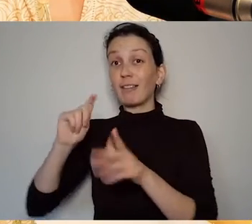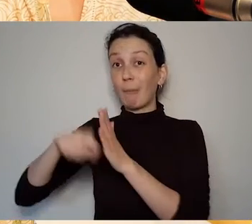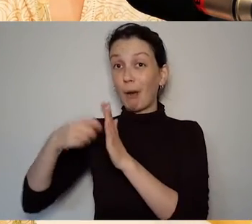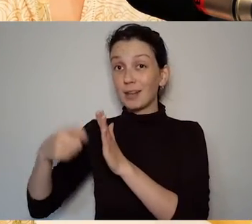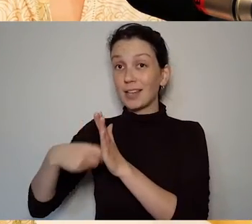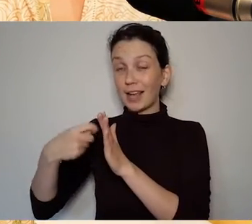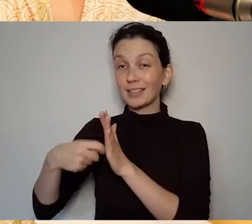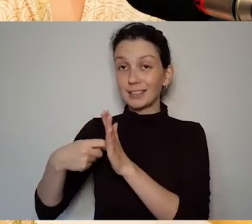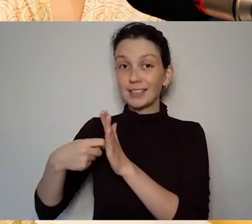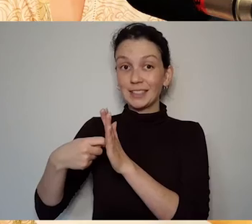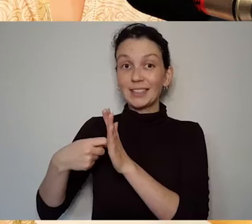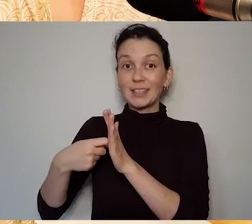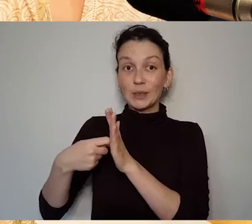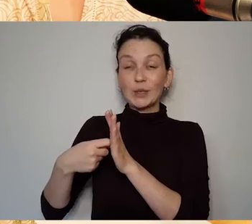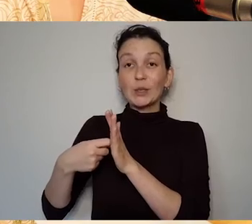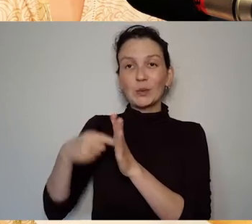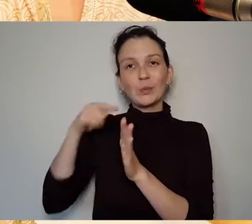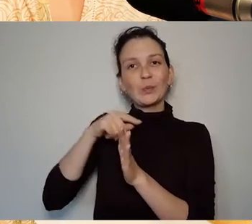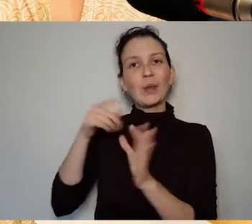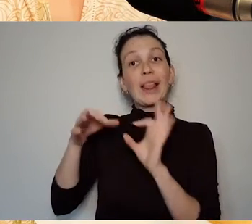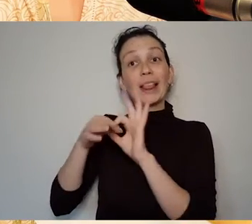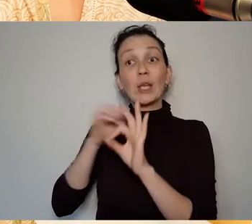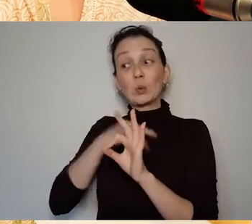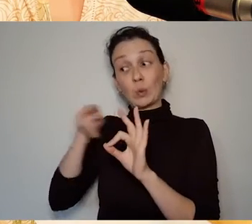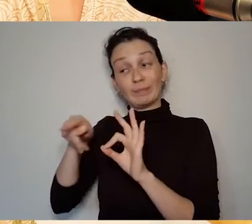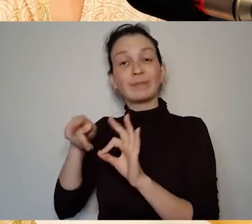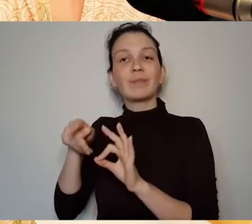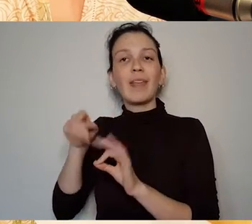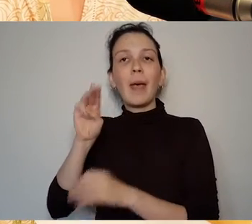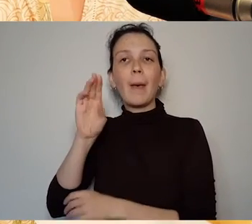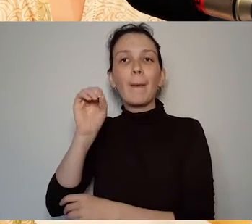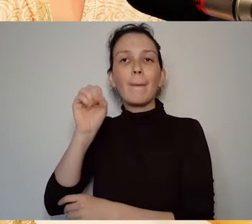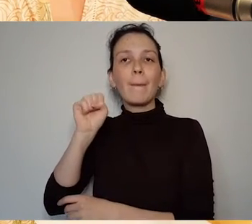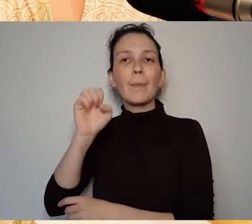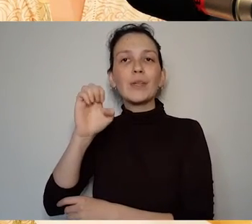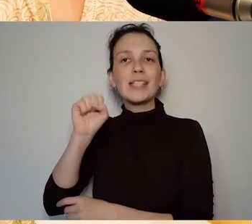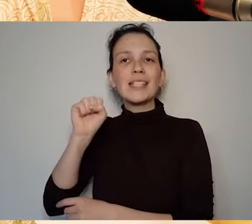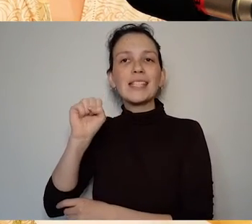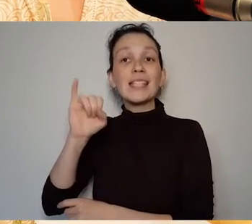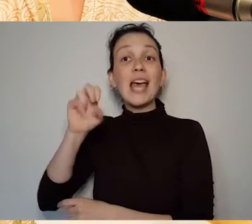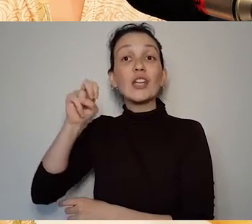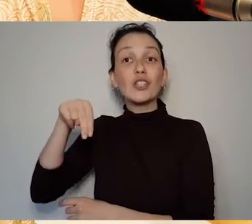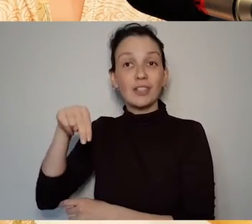we we're working around is called The Possession Project which is a performance art project